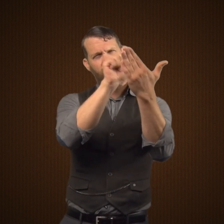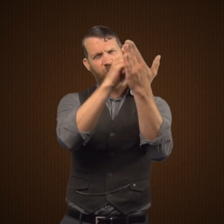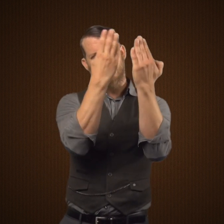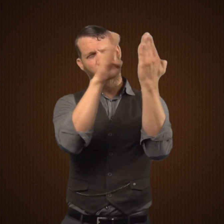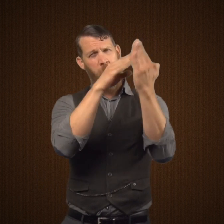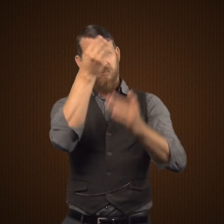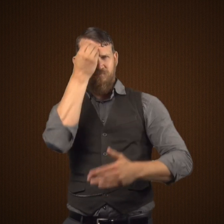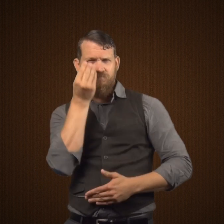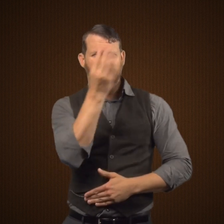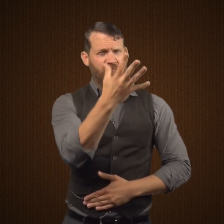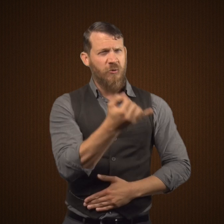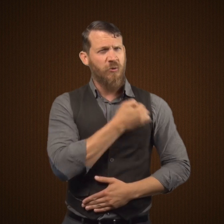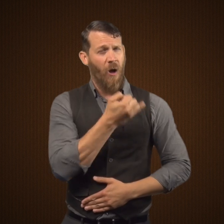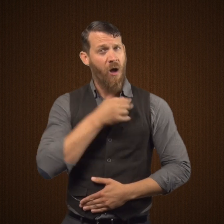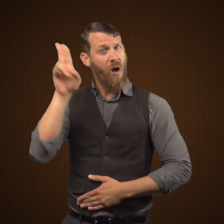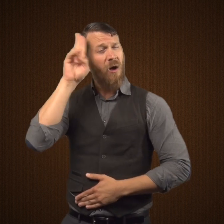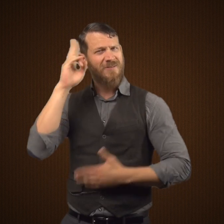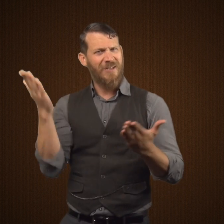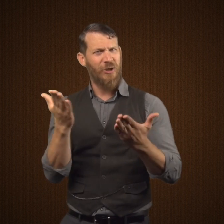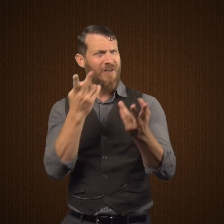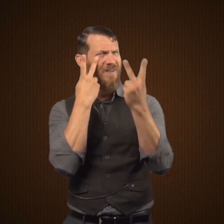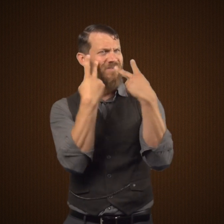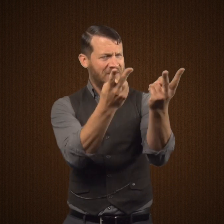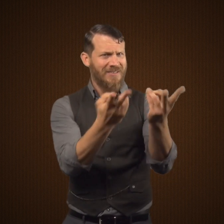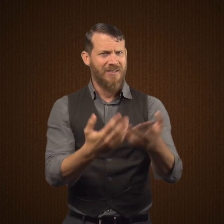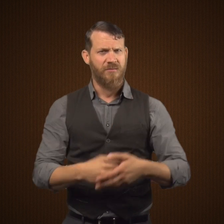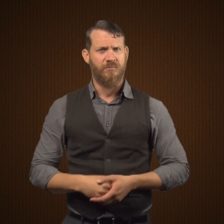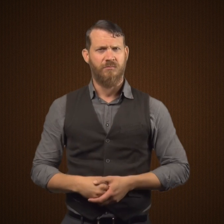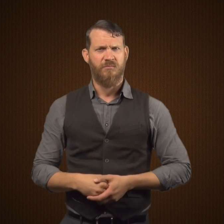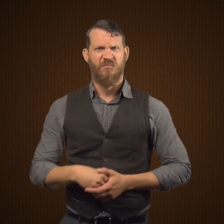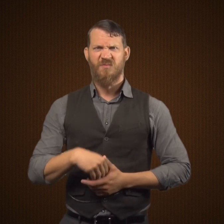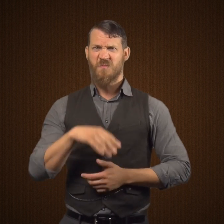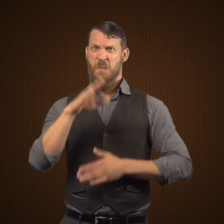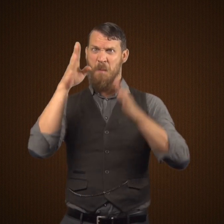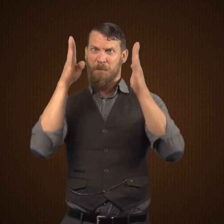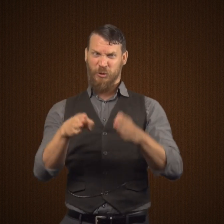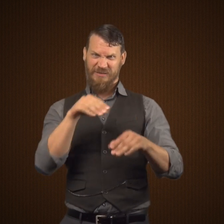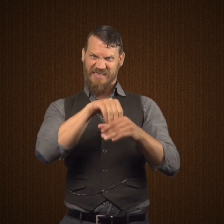They approached the door, knocked on the door and asked to visit Doctor Jekyll.